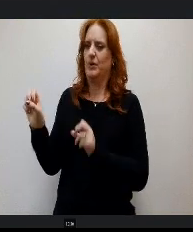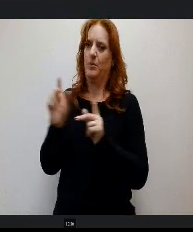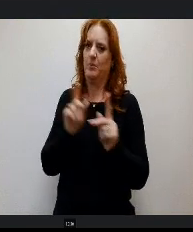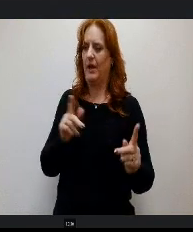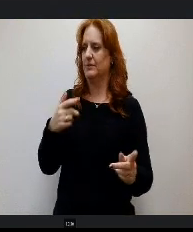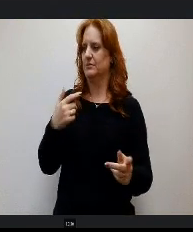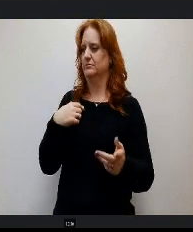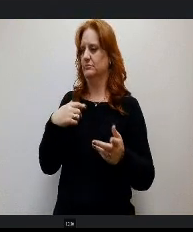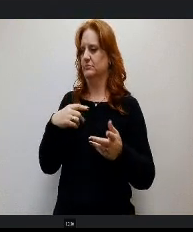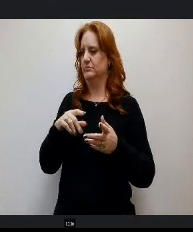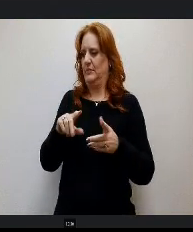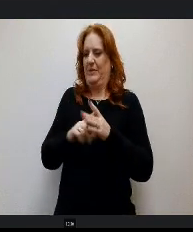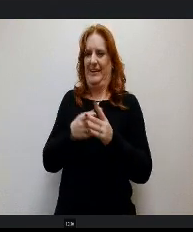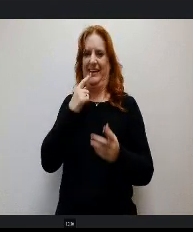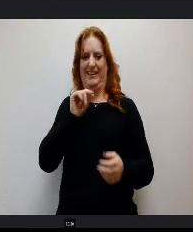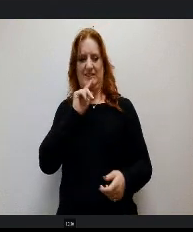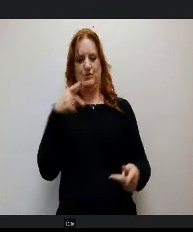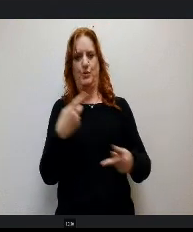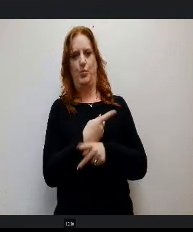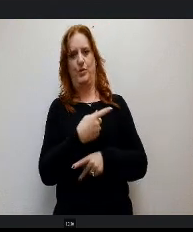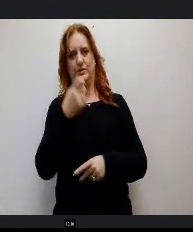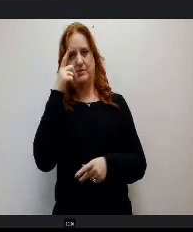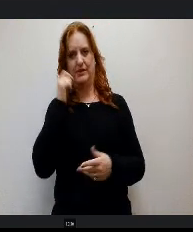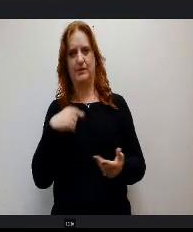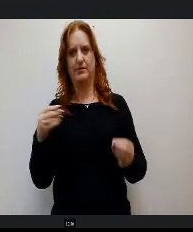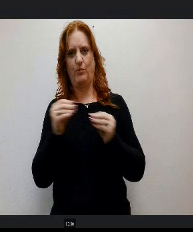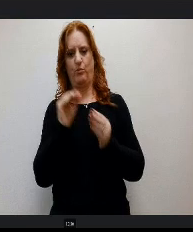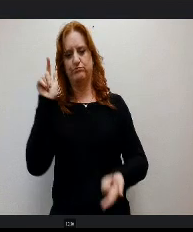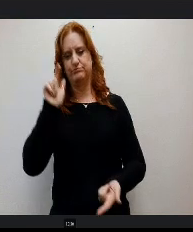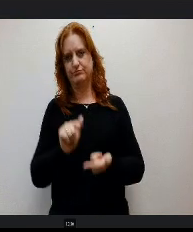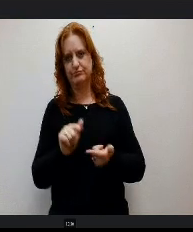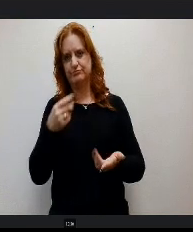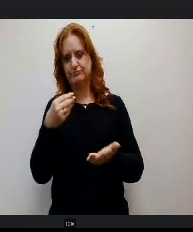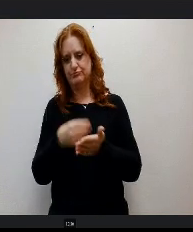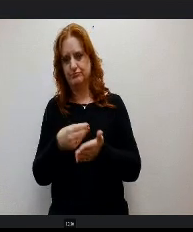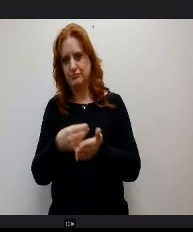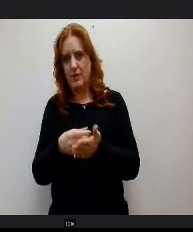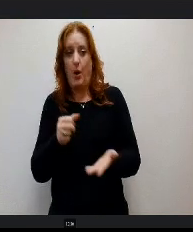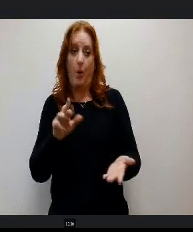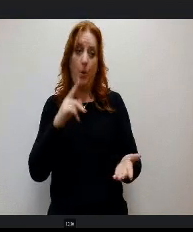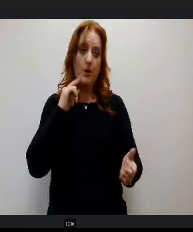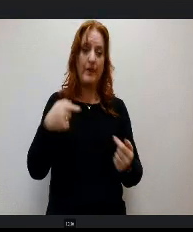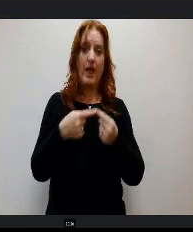worse for us. We would get more of a cut, or it could go the other way. It could be OK, let's go back and refigure.